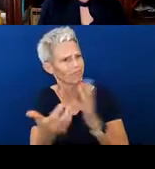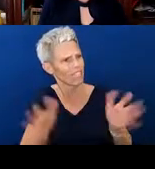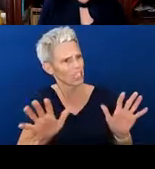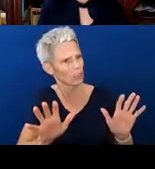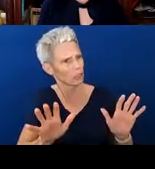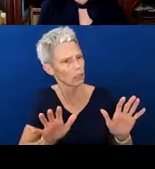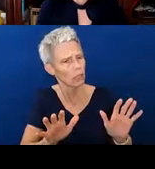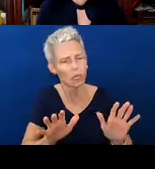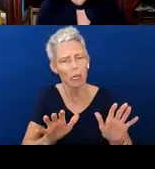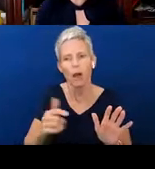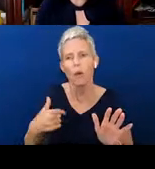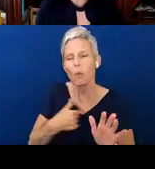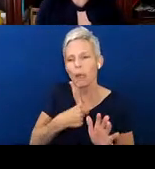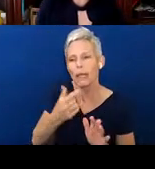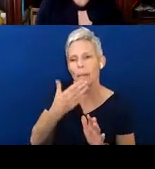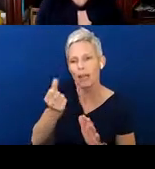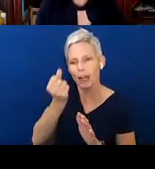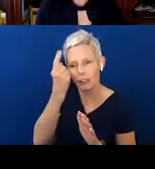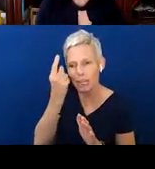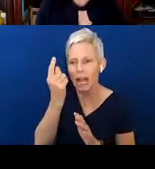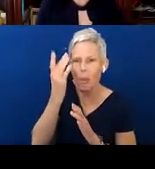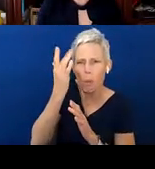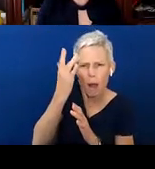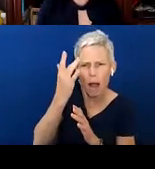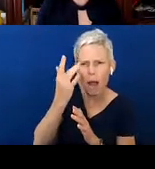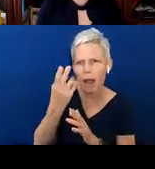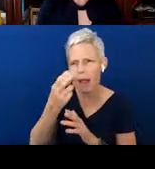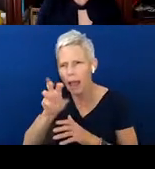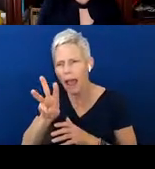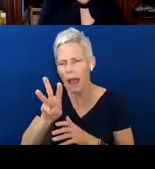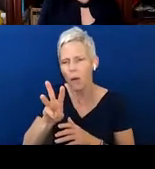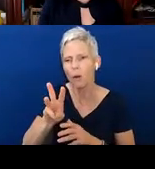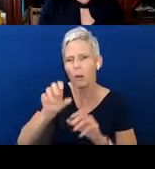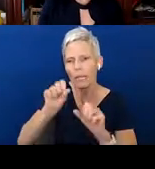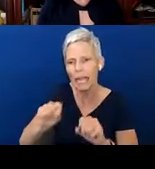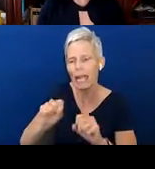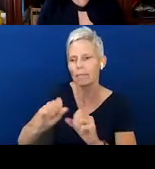of the whys and the hows and you're better able to have that conversation. “That is true for typical